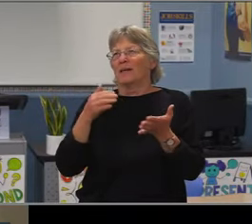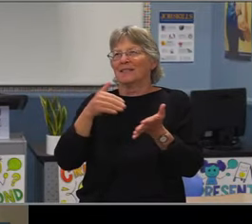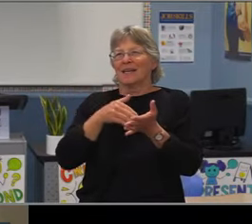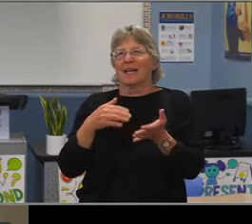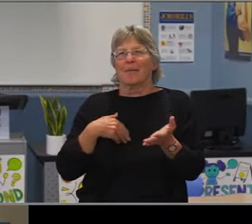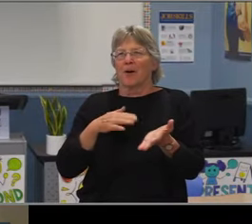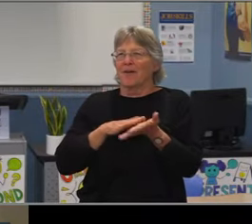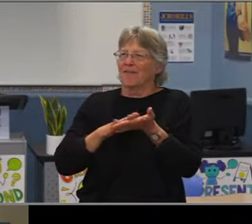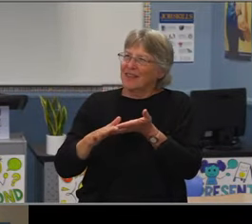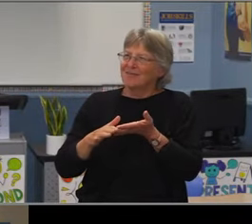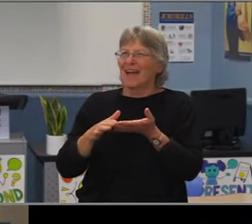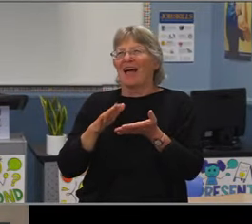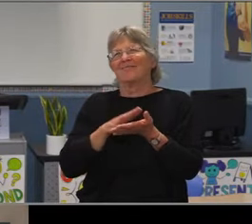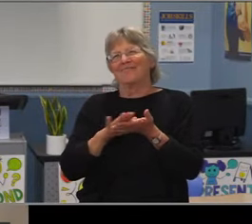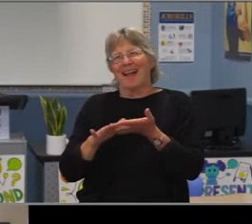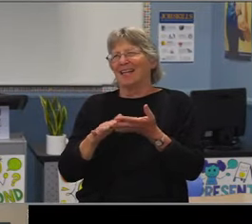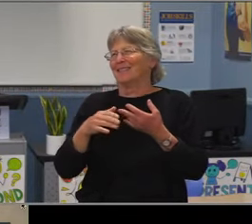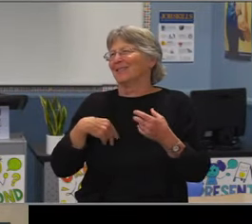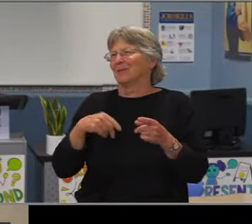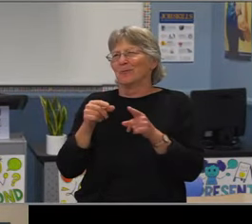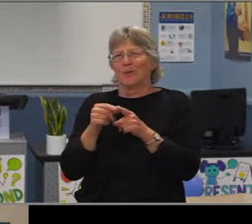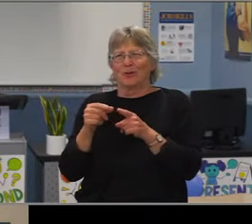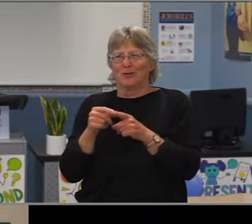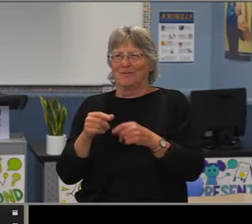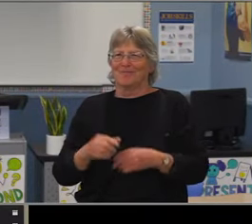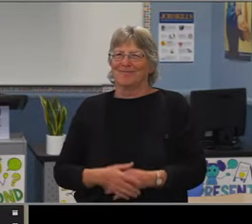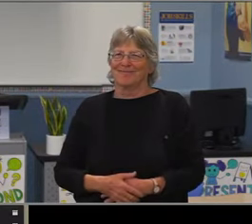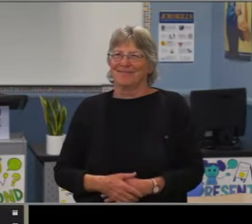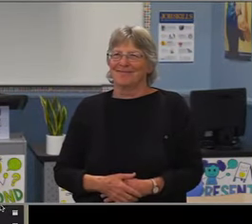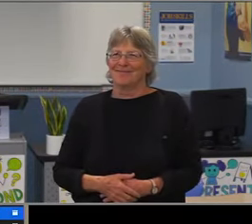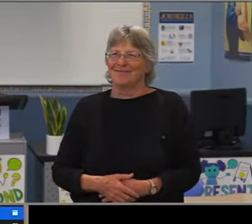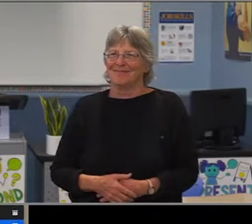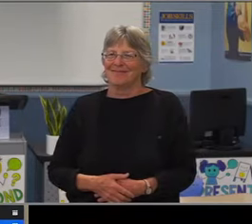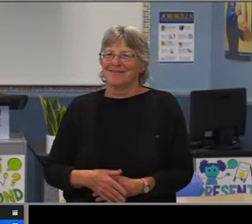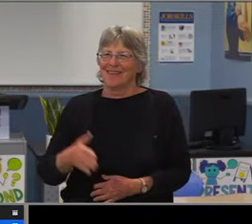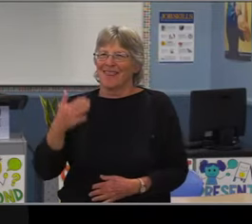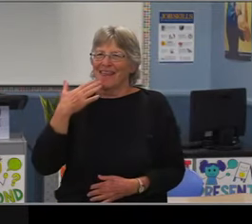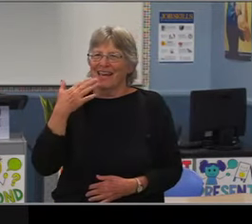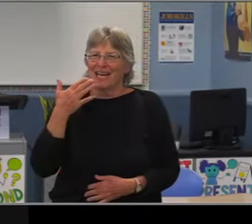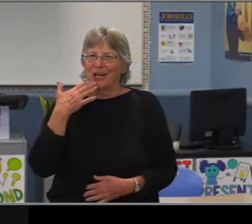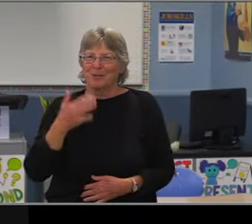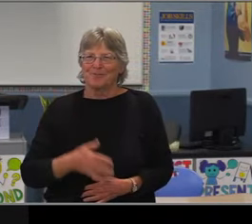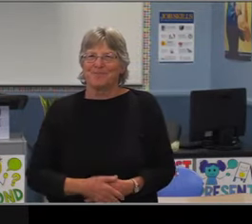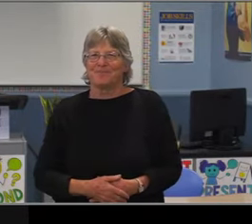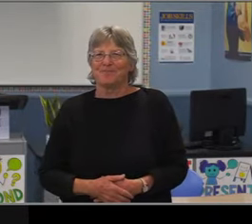[Craighead] Thank you. Any other announcements? I just wanted to thank Dr. Baker